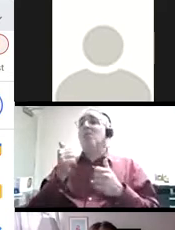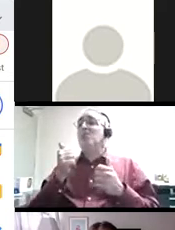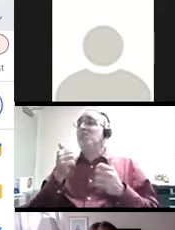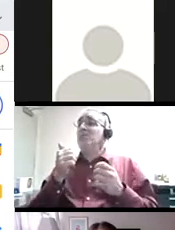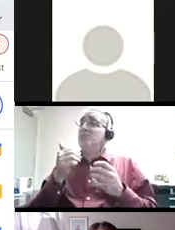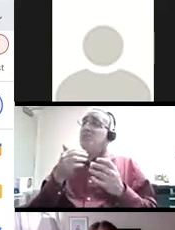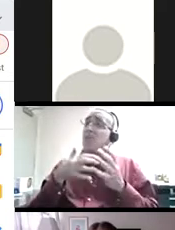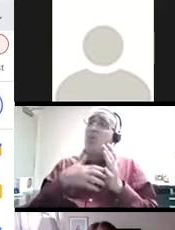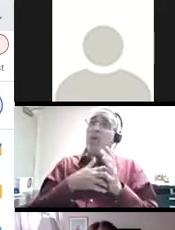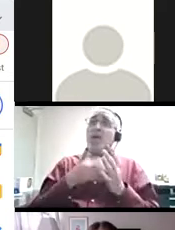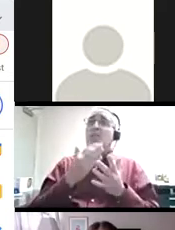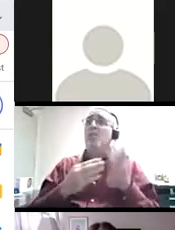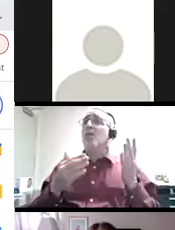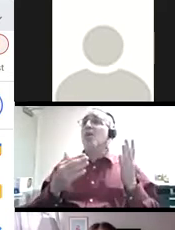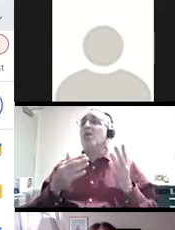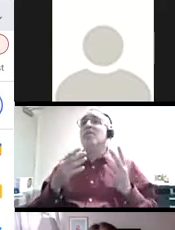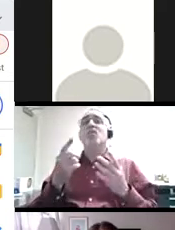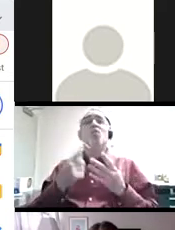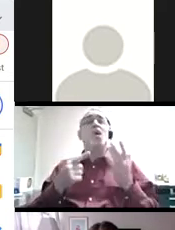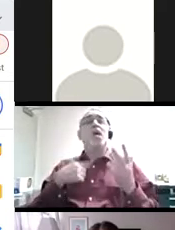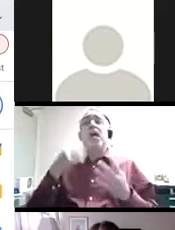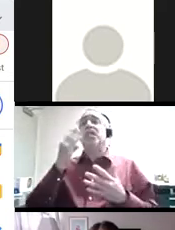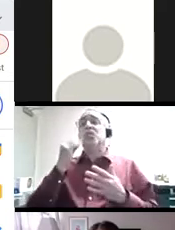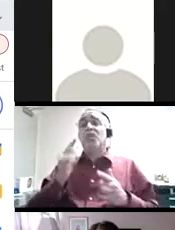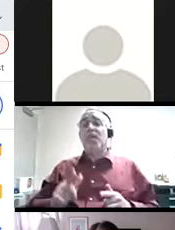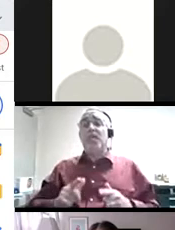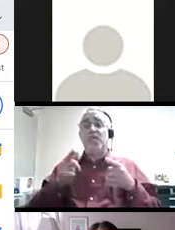some of my most vulnerable moments, I shared with my students the failures I was living through at